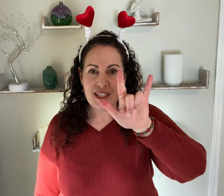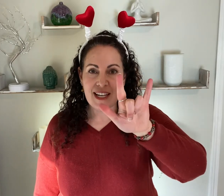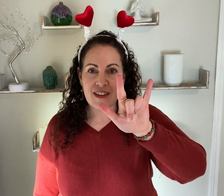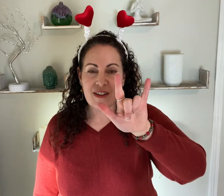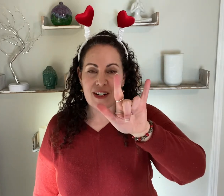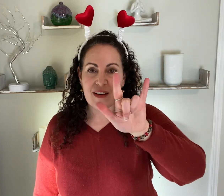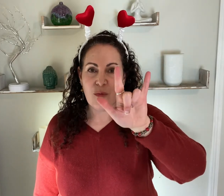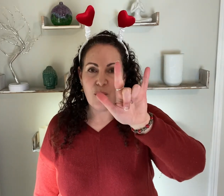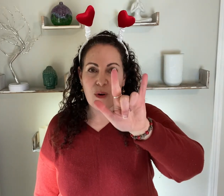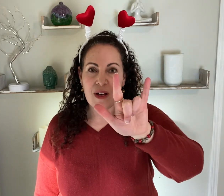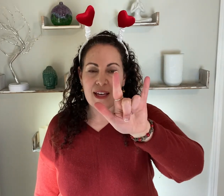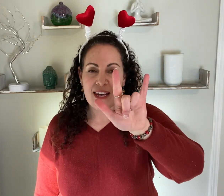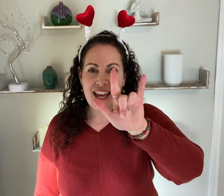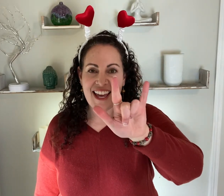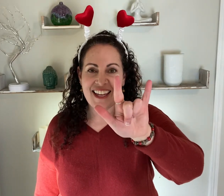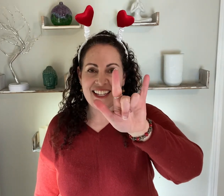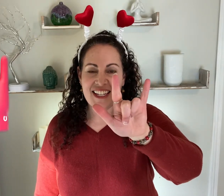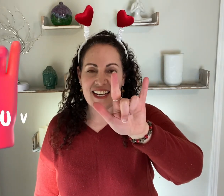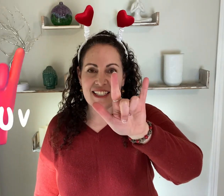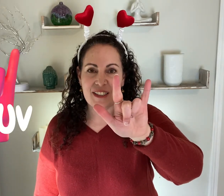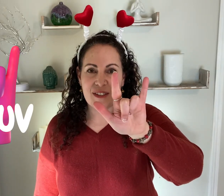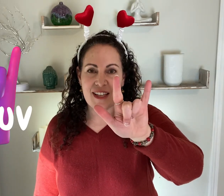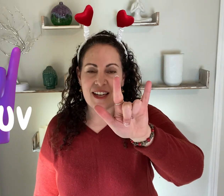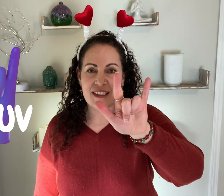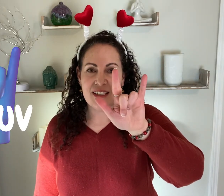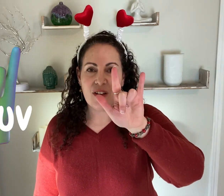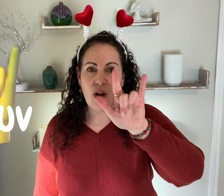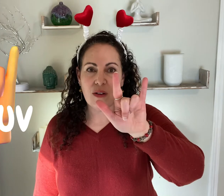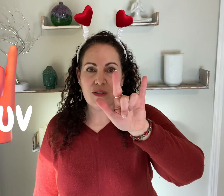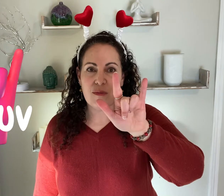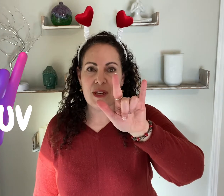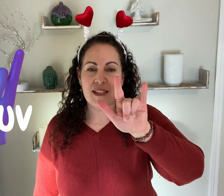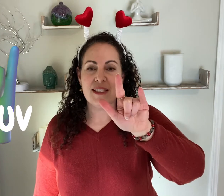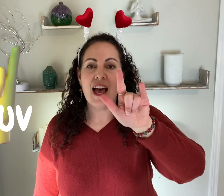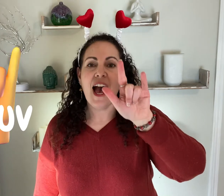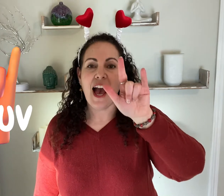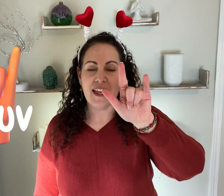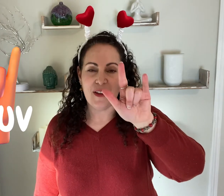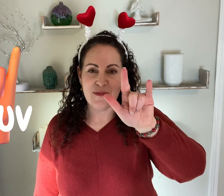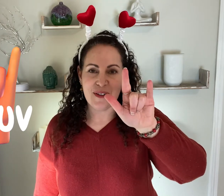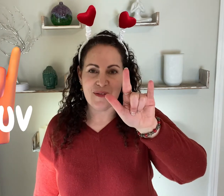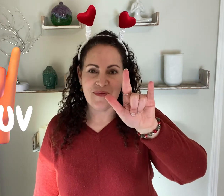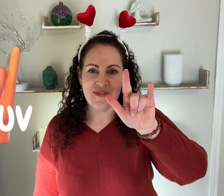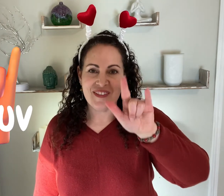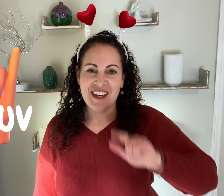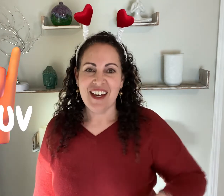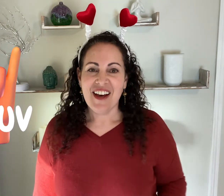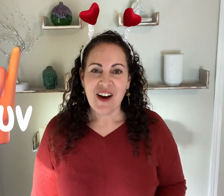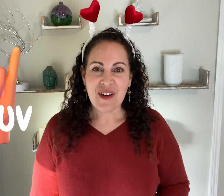together in one handy dandy little sign. This also means I love you.